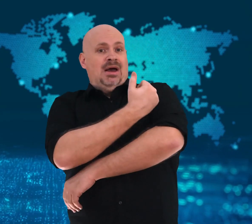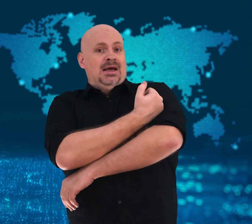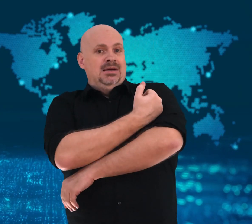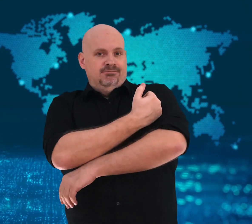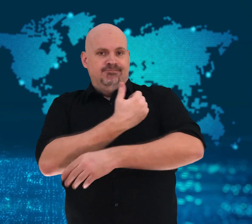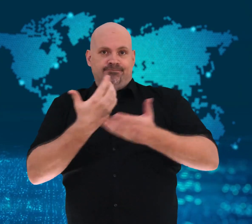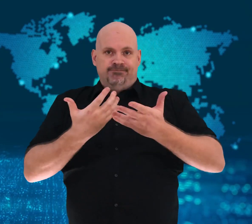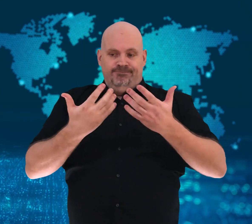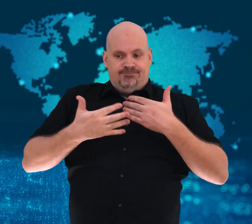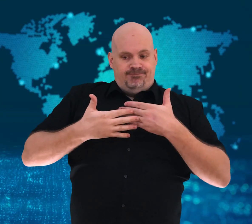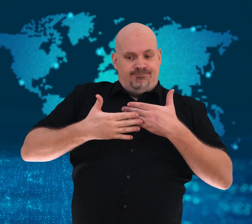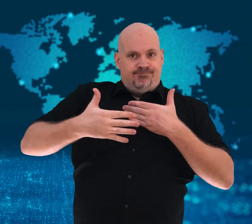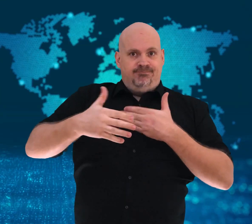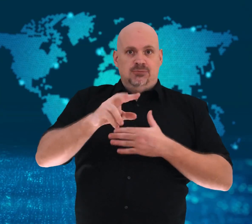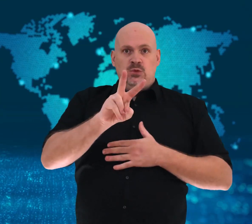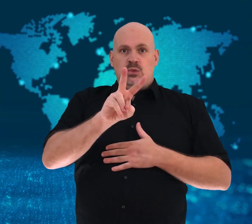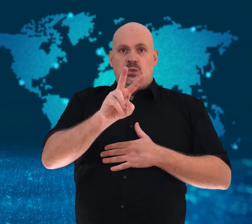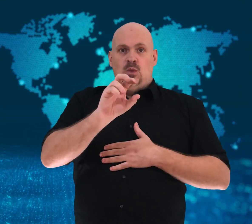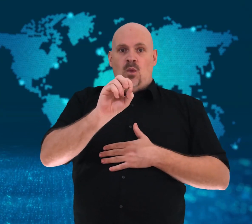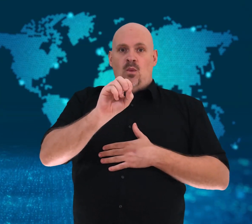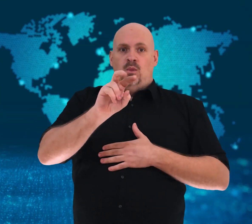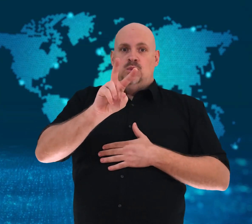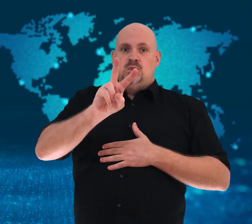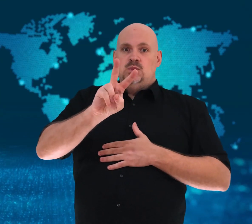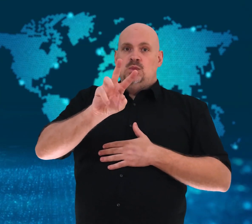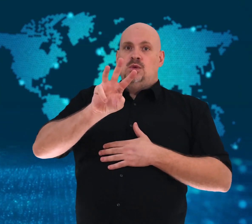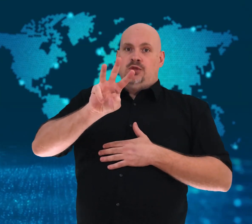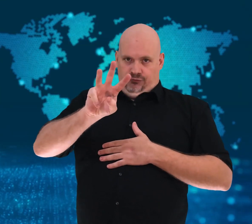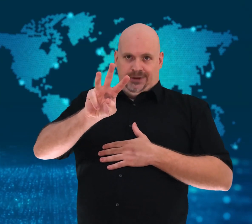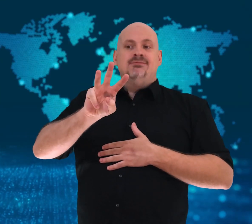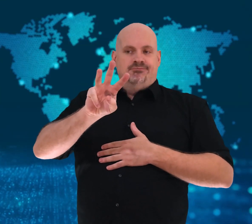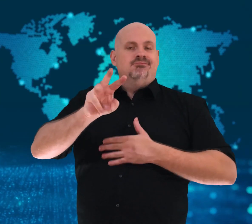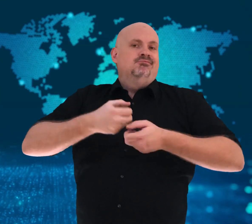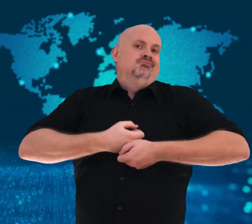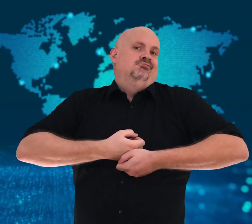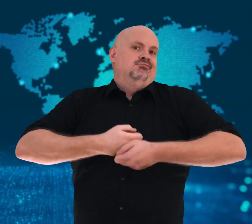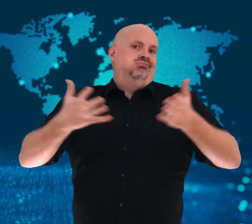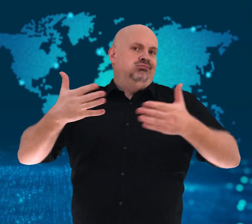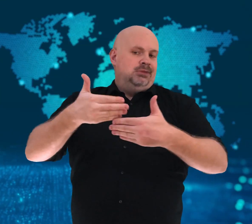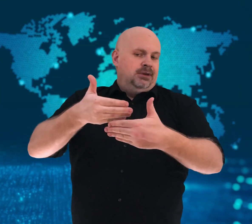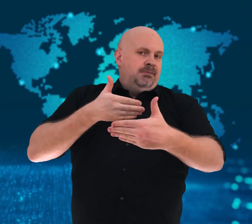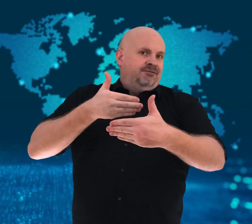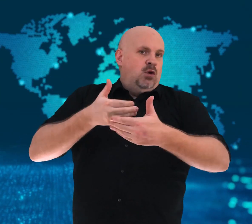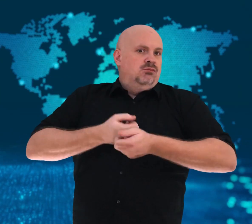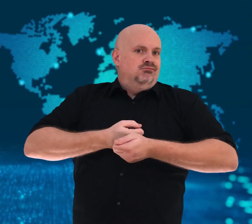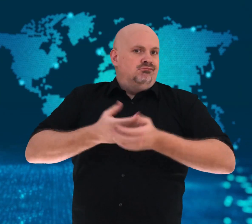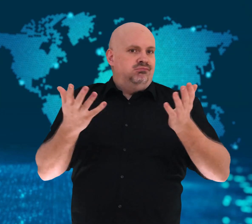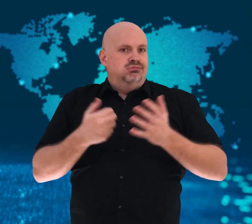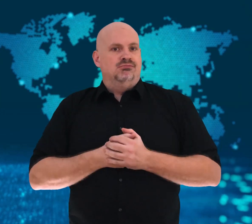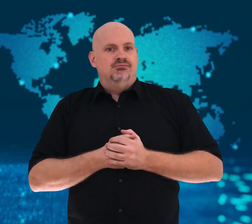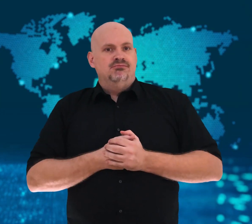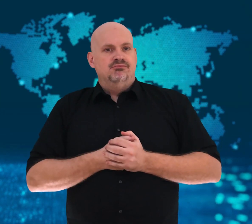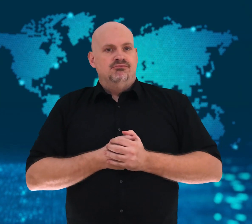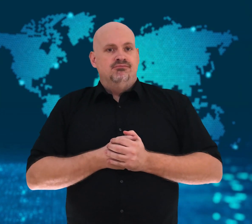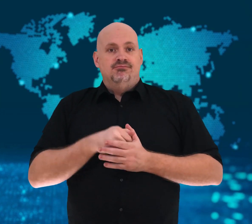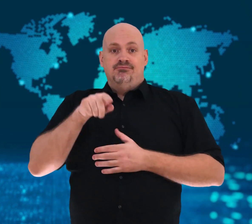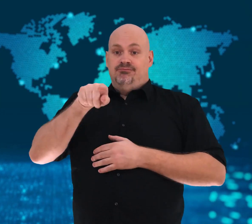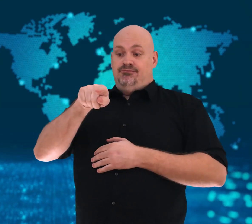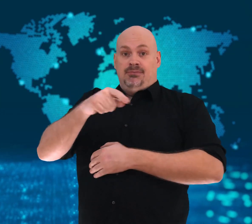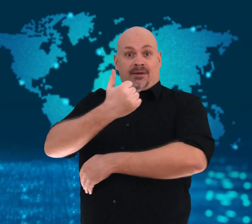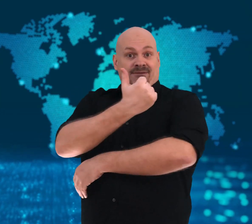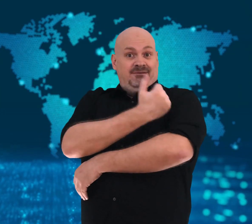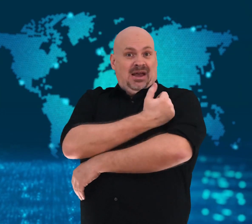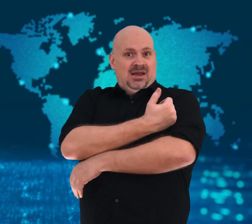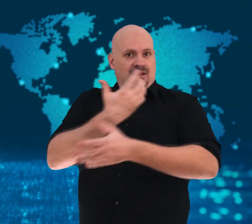It is announced to be a single booster that will protect against